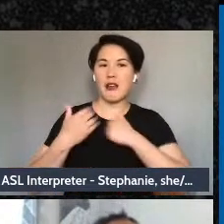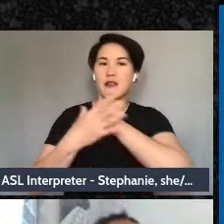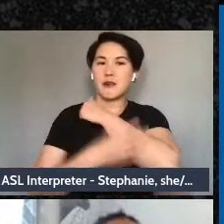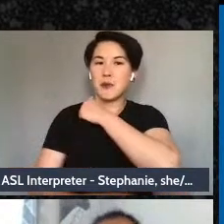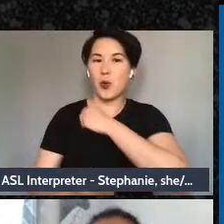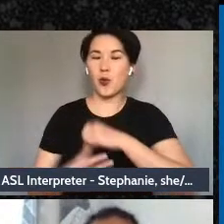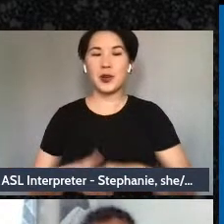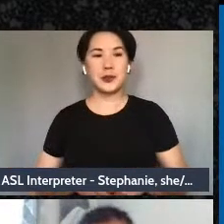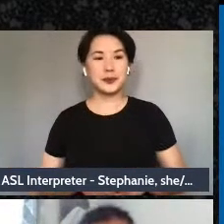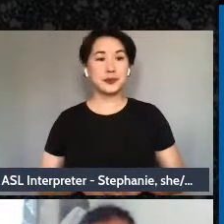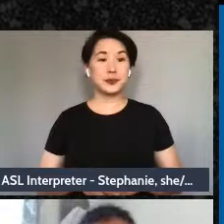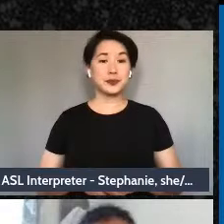chronic illness